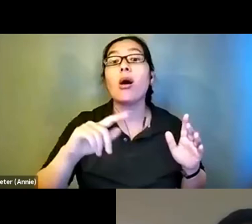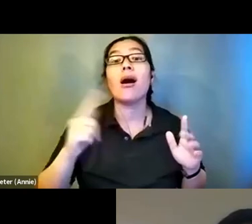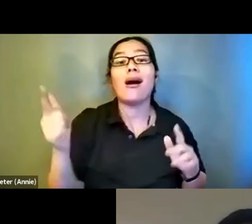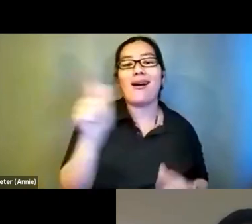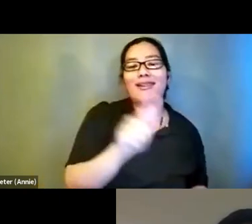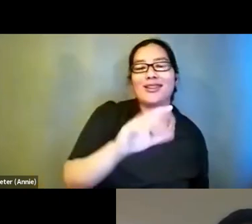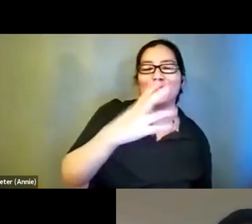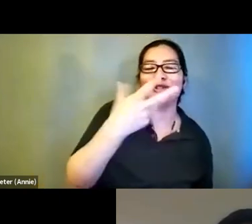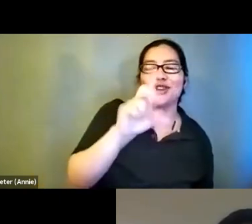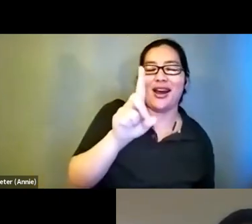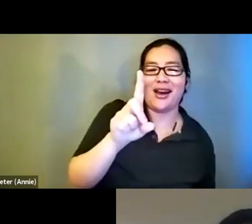Chad Allen: Thank you.